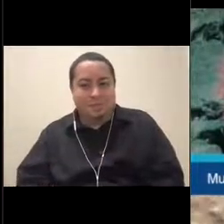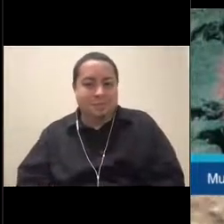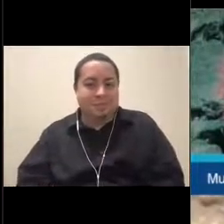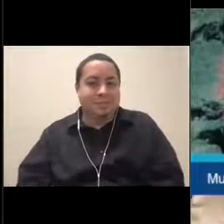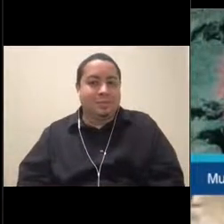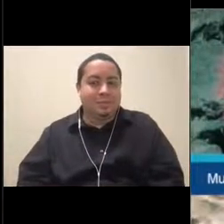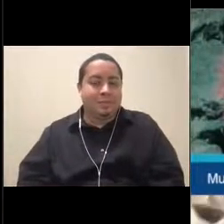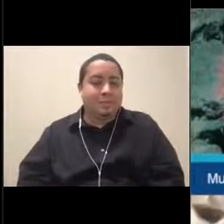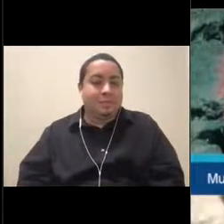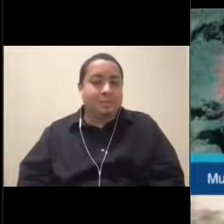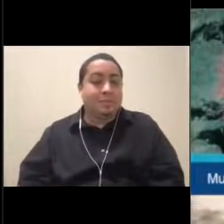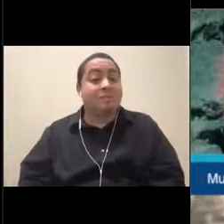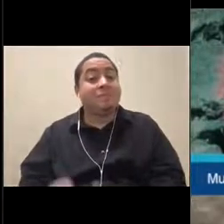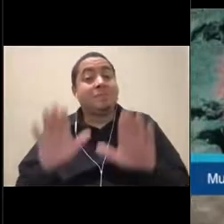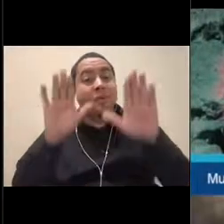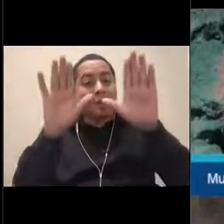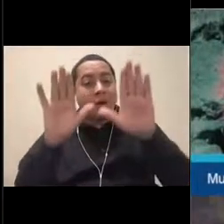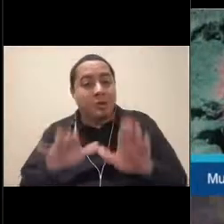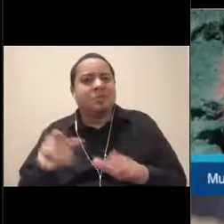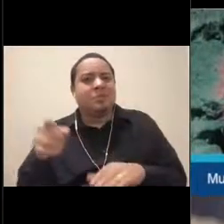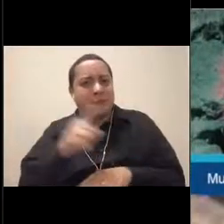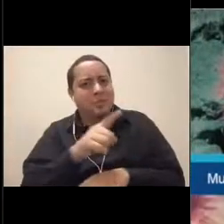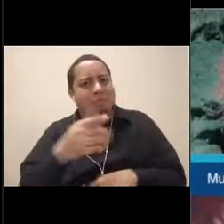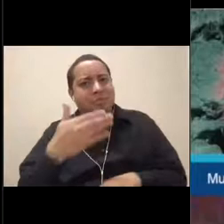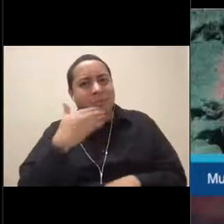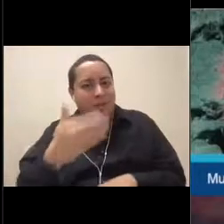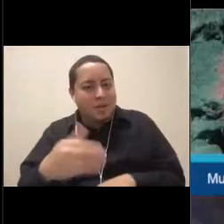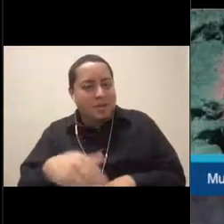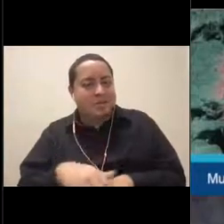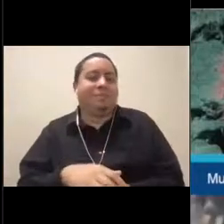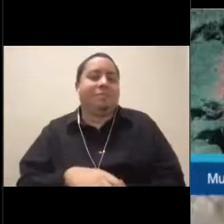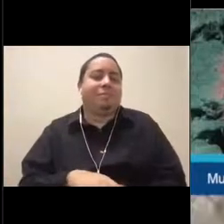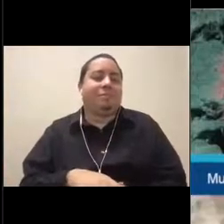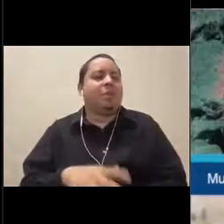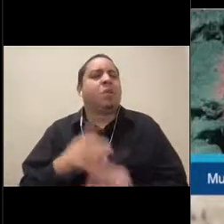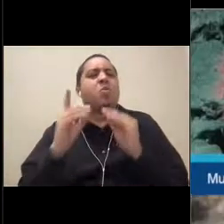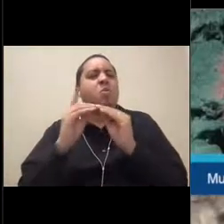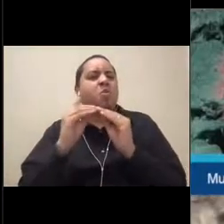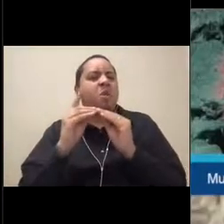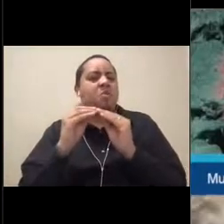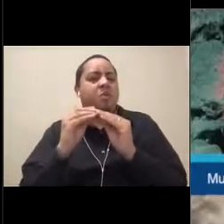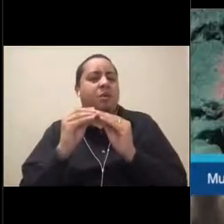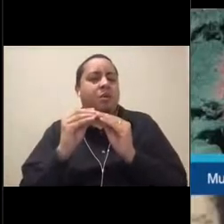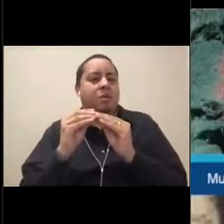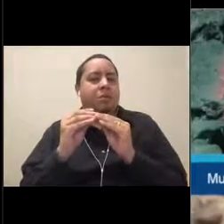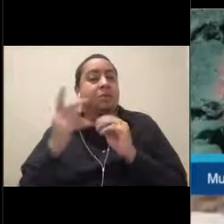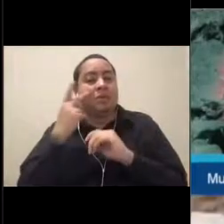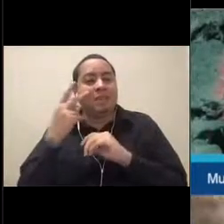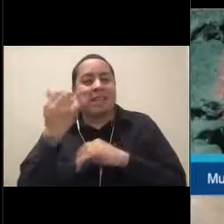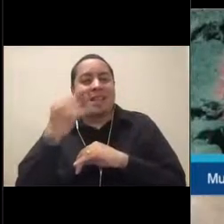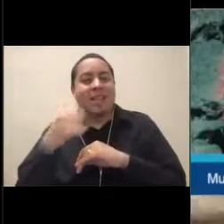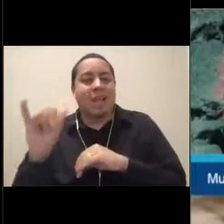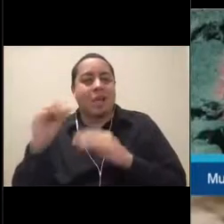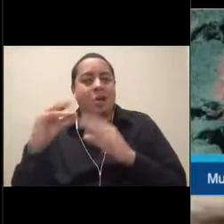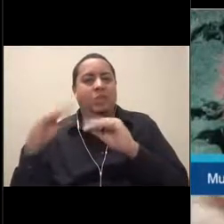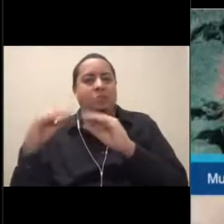Awesome, yeah, you guys are pretty good at this. And let's take a look at one more. There's our yellow sponge again, but let's take a look at this guy.